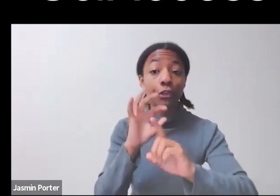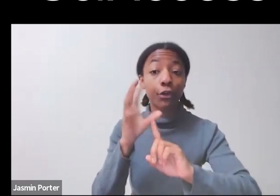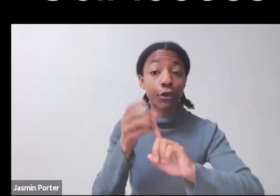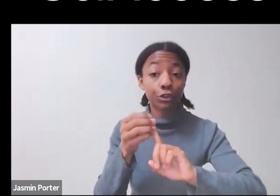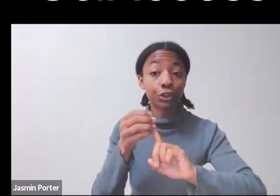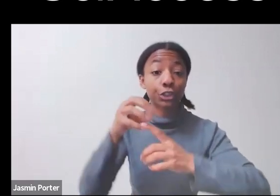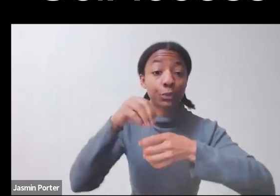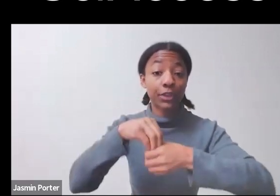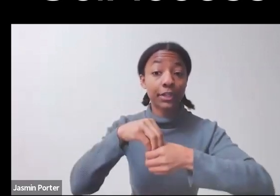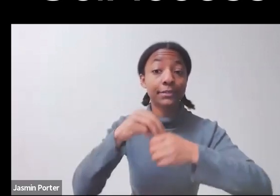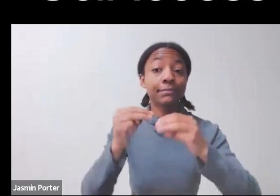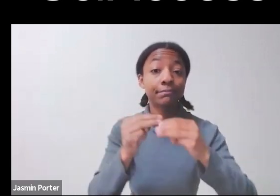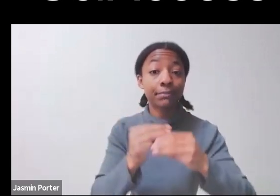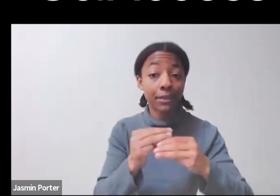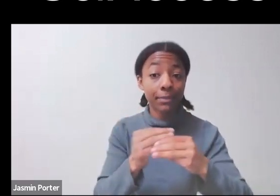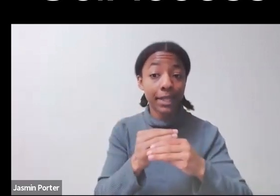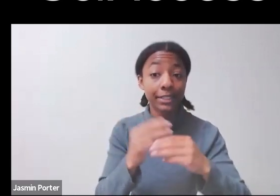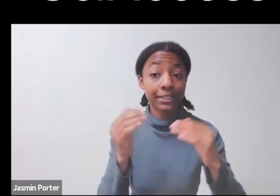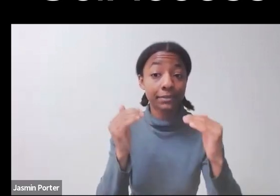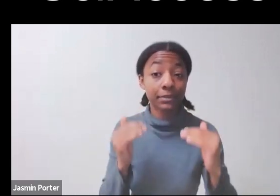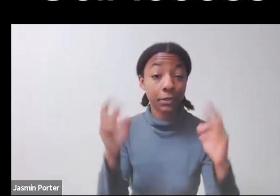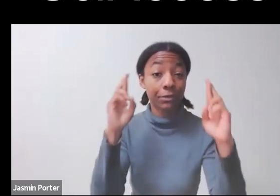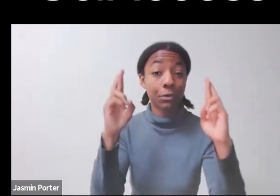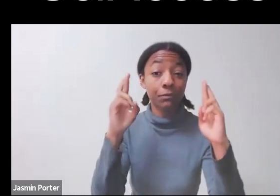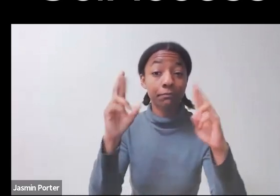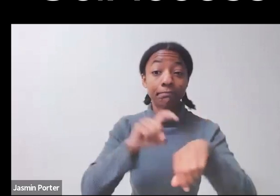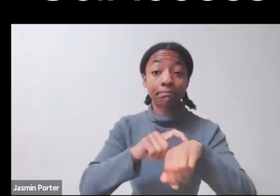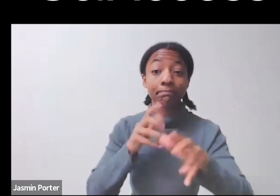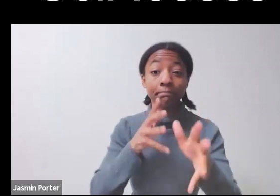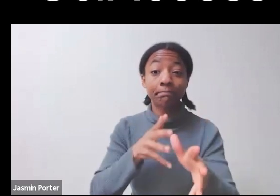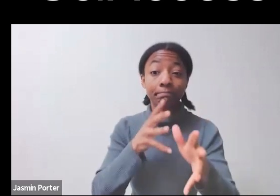and then hopefully have time for some questions.